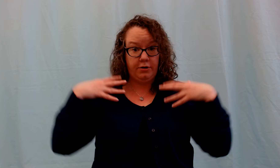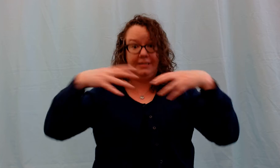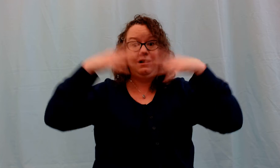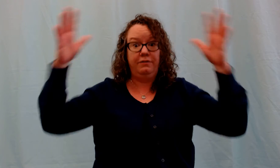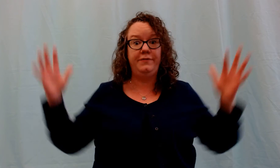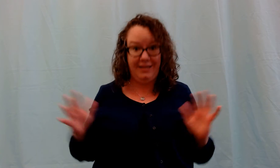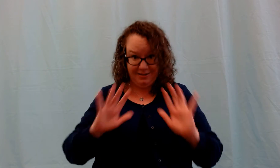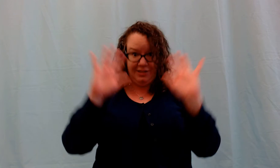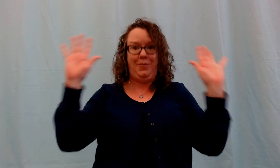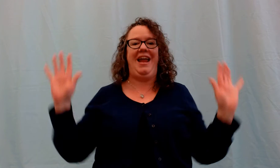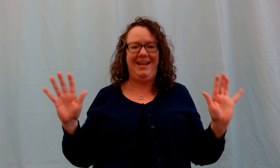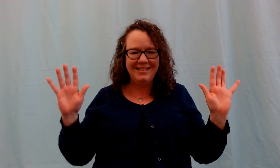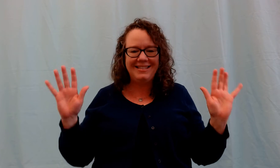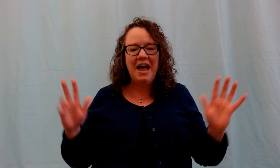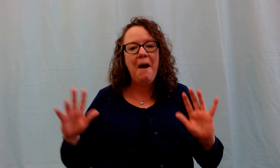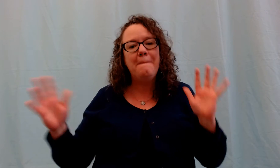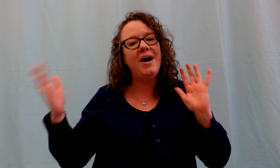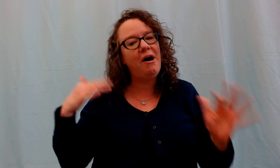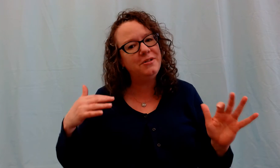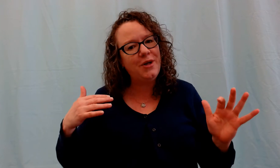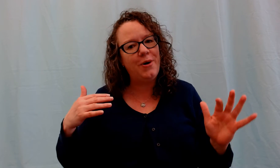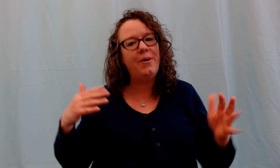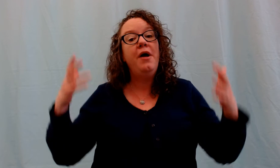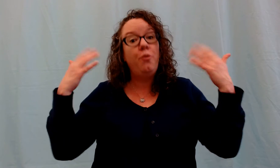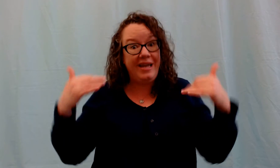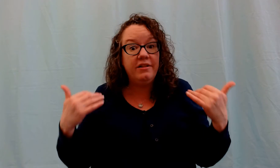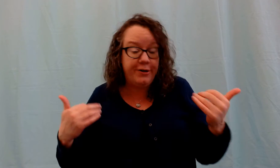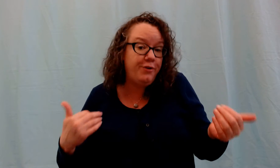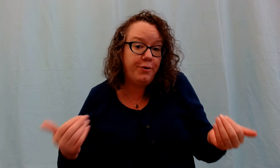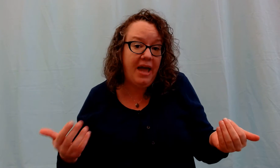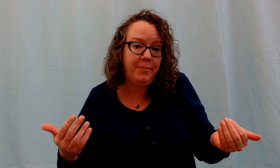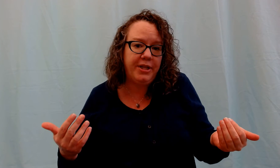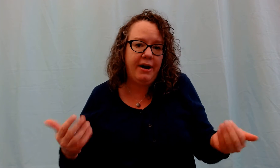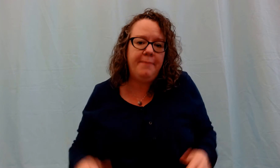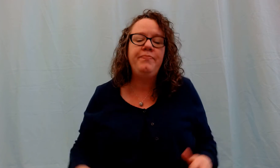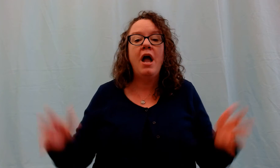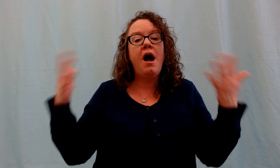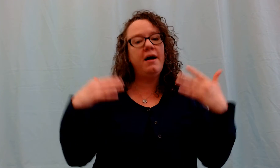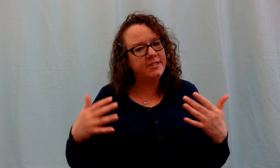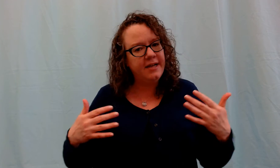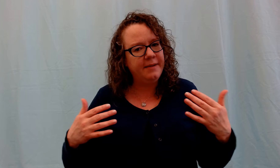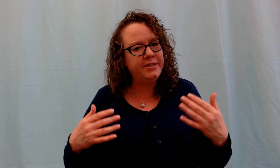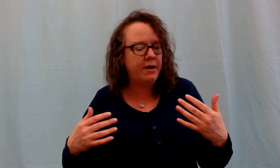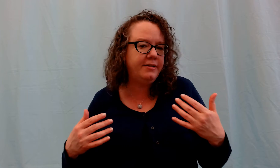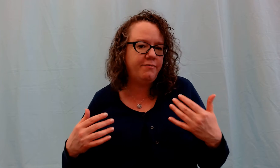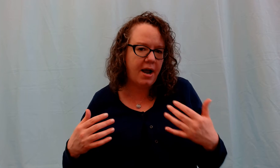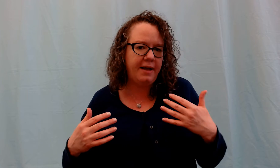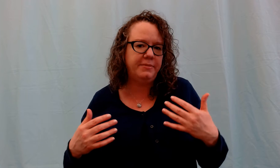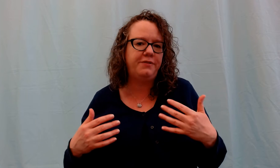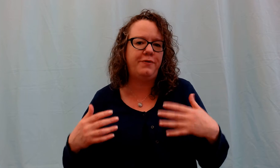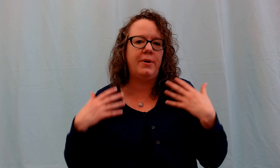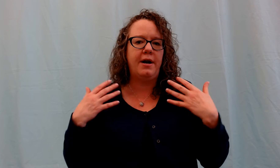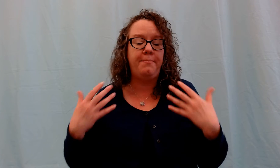ourselves in space. But also we can learn new vocabulary. Oftentimes songs and rhymes for